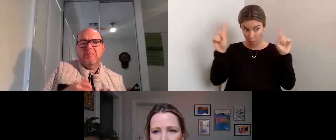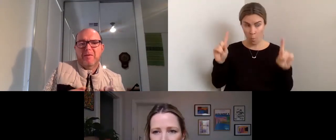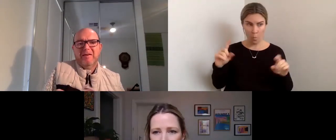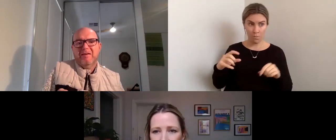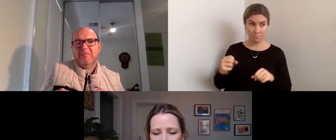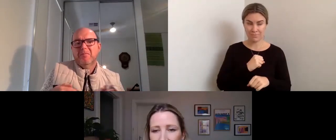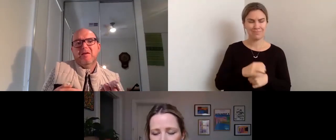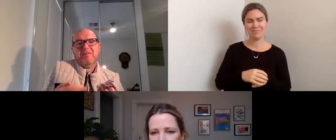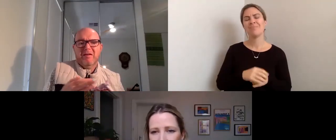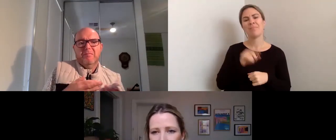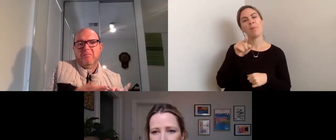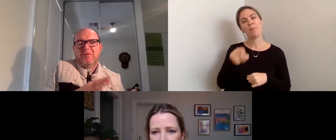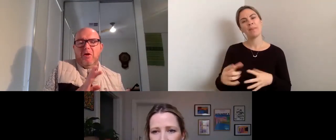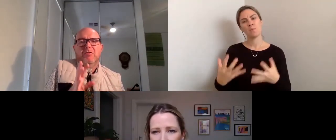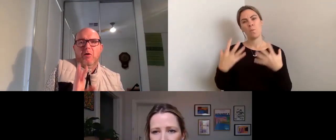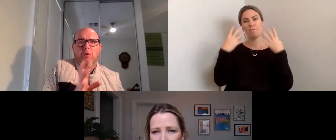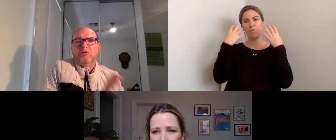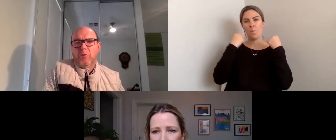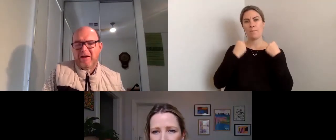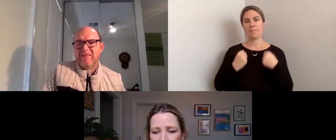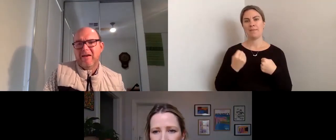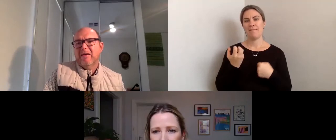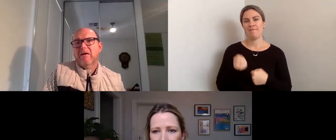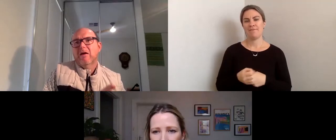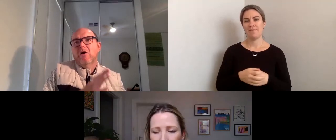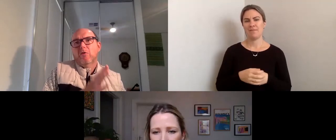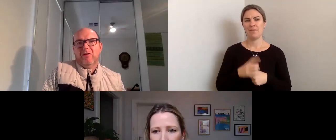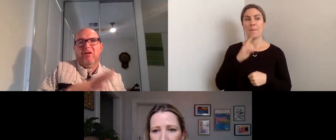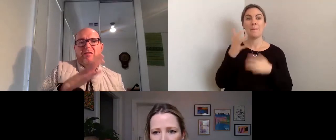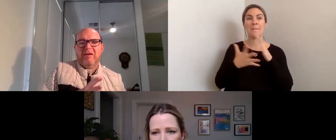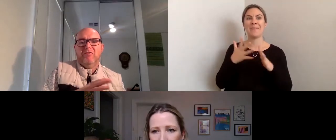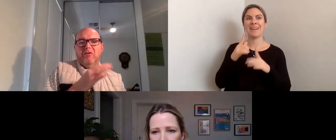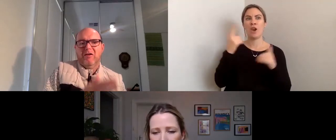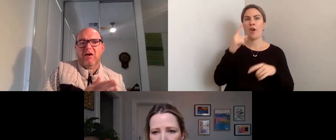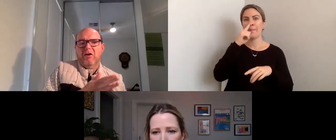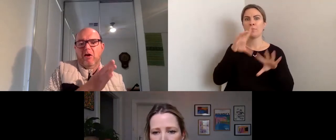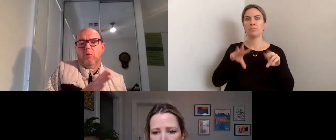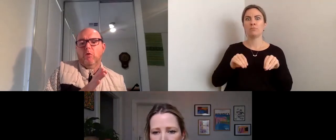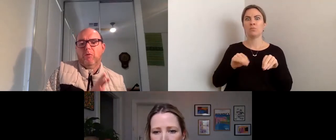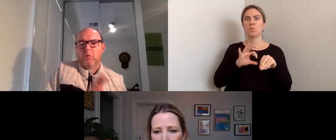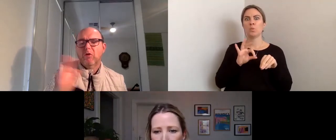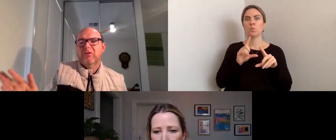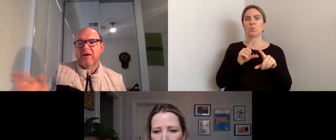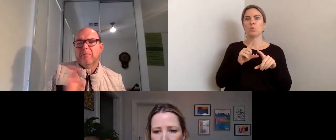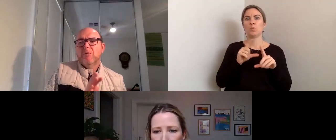that won't do anything. Whereas I think if you say, "OK, we want to -